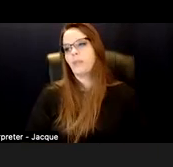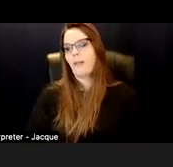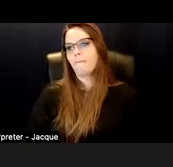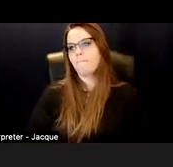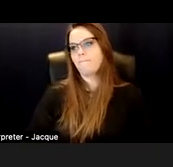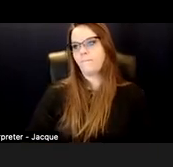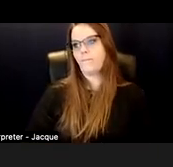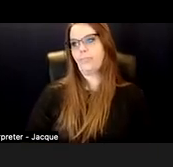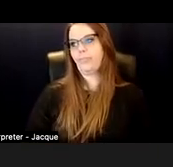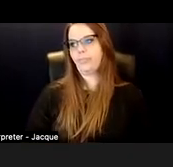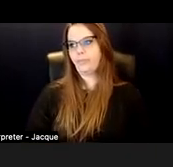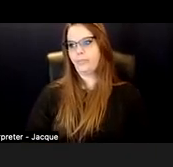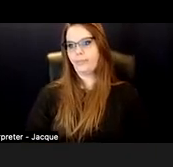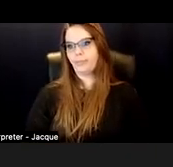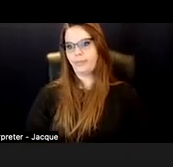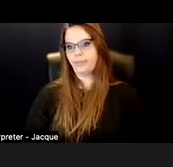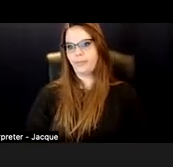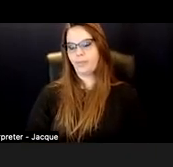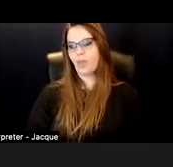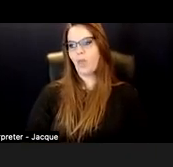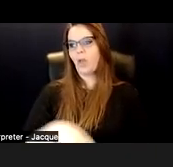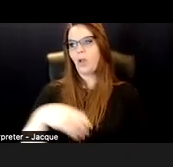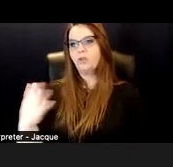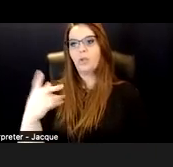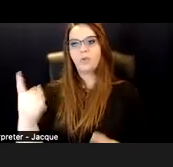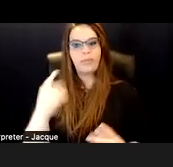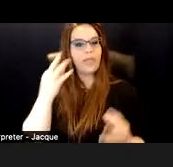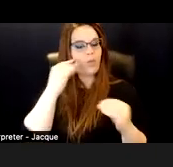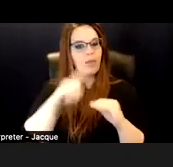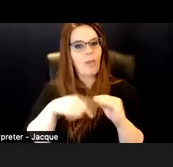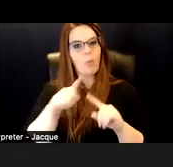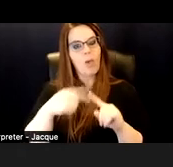Yeah. That works. So just something to think about when we're thinking about what